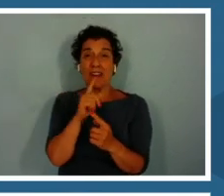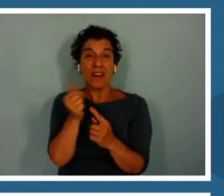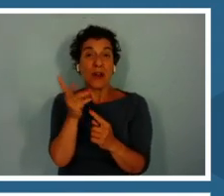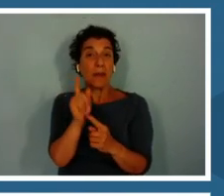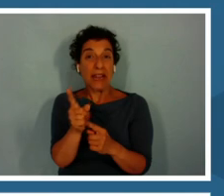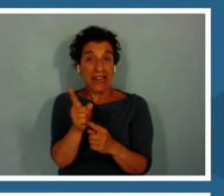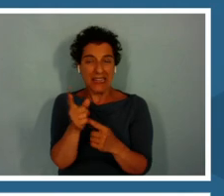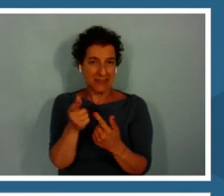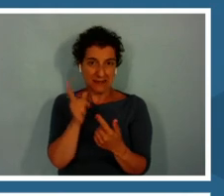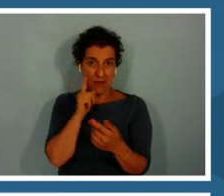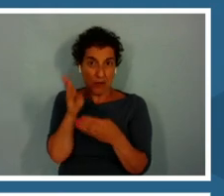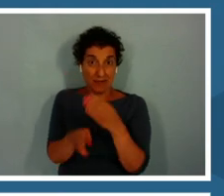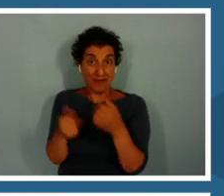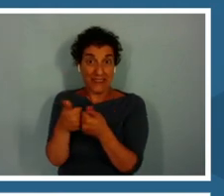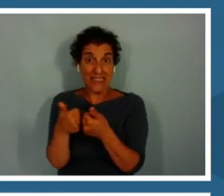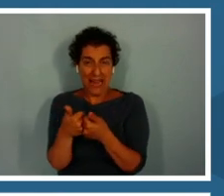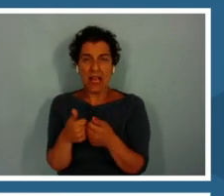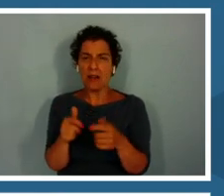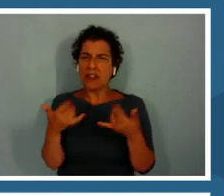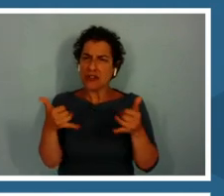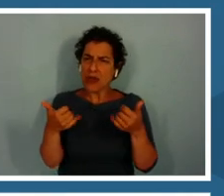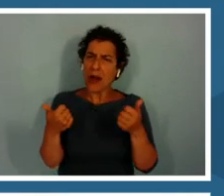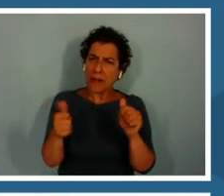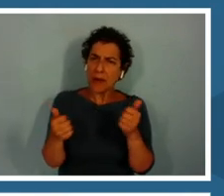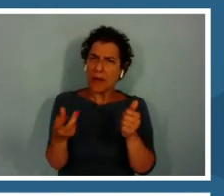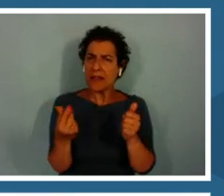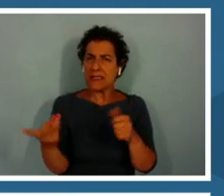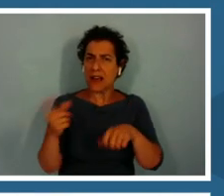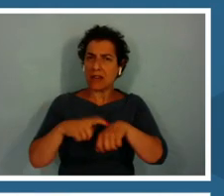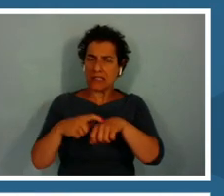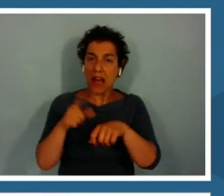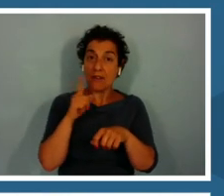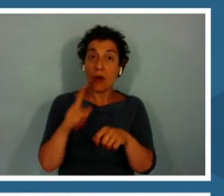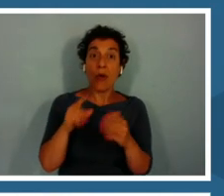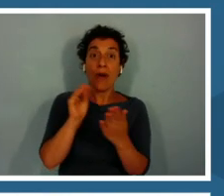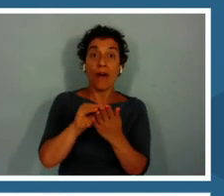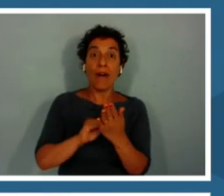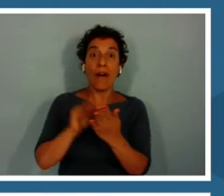but we suggest they play through a lot of times a so they can record this data on their